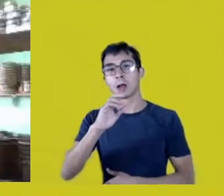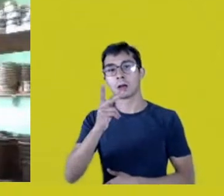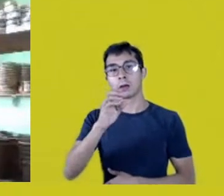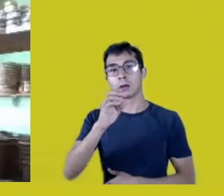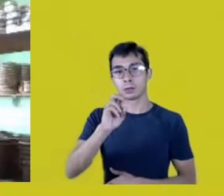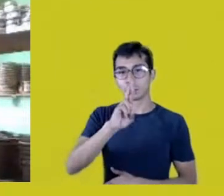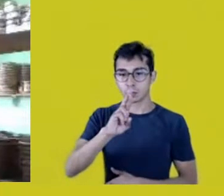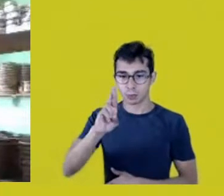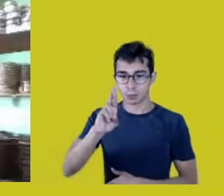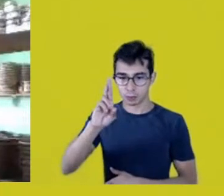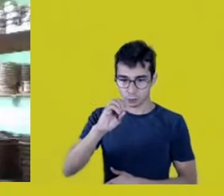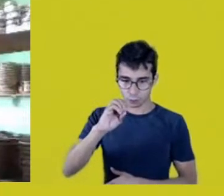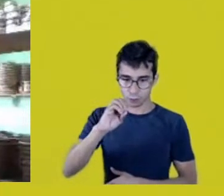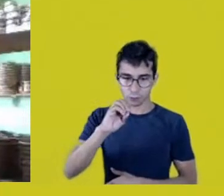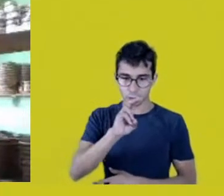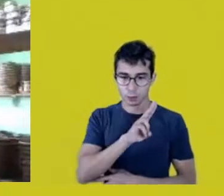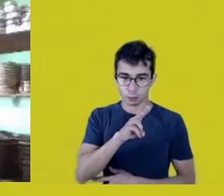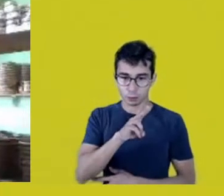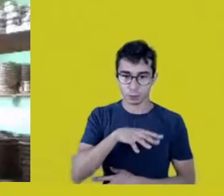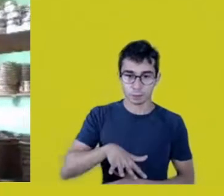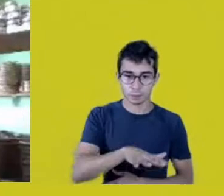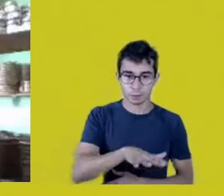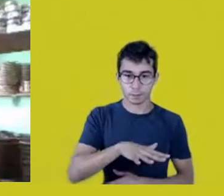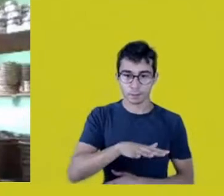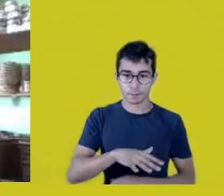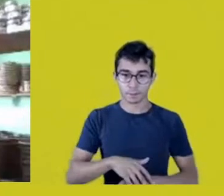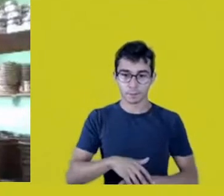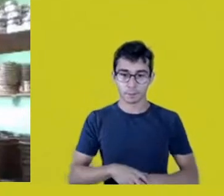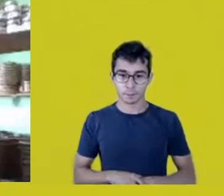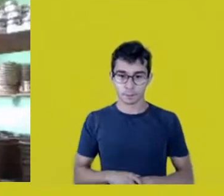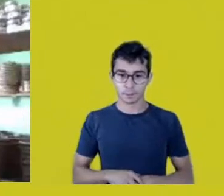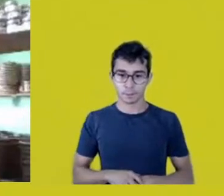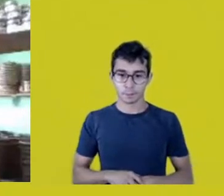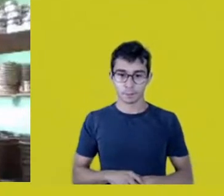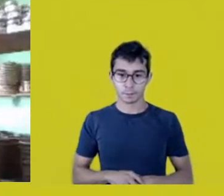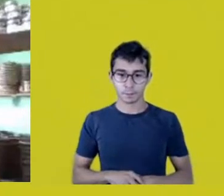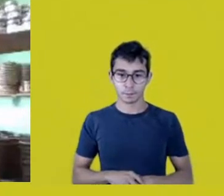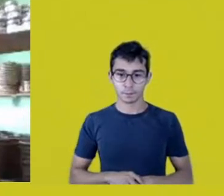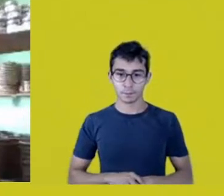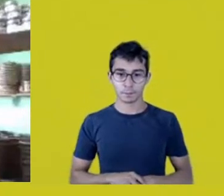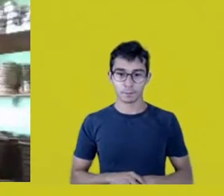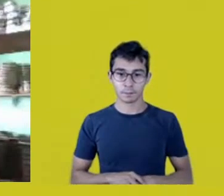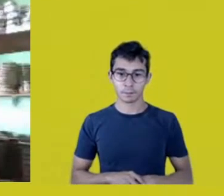and to talk today about resistance, persistence,